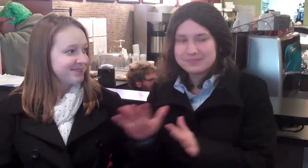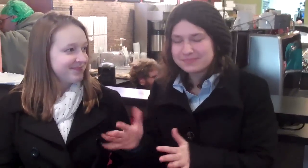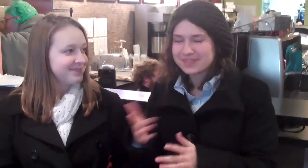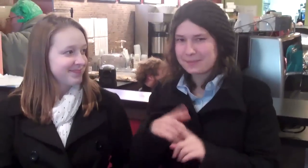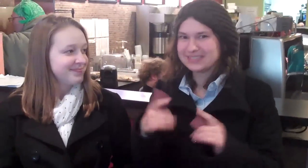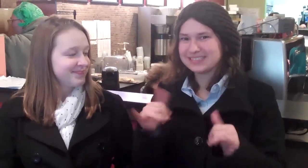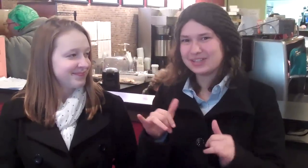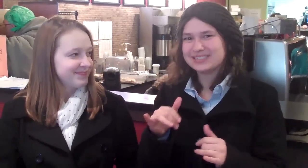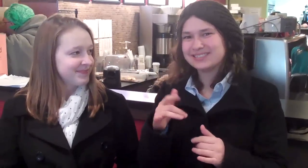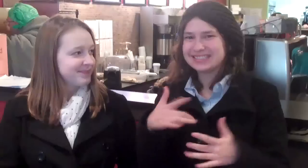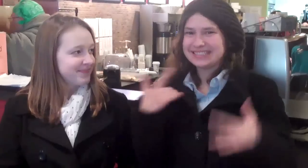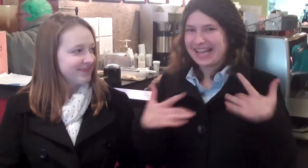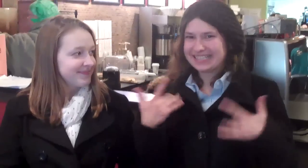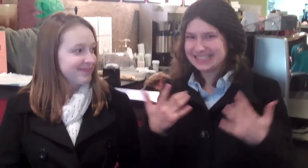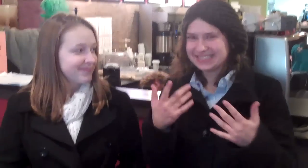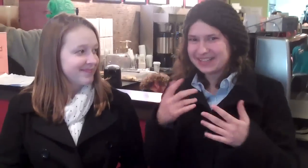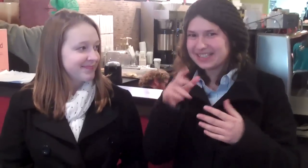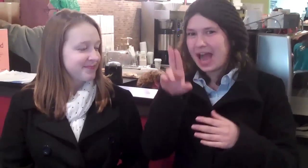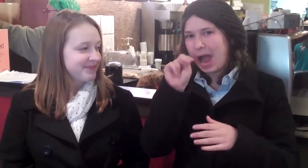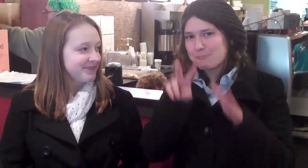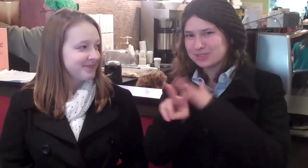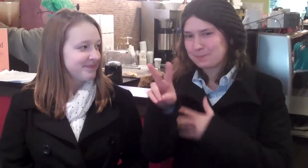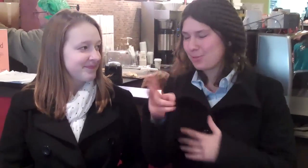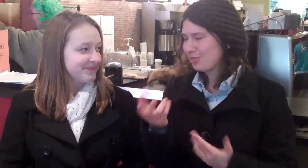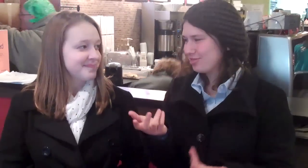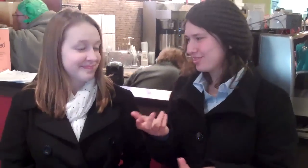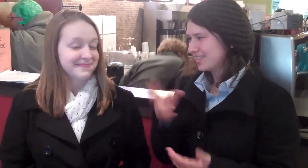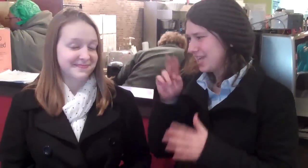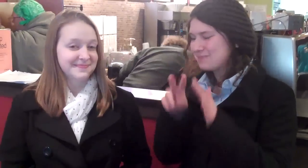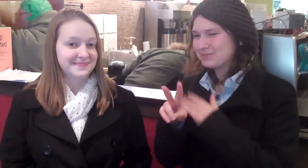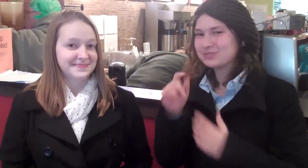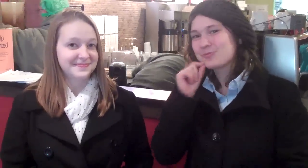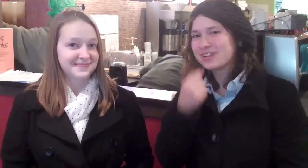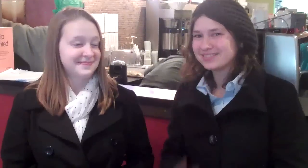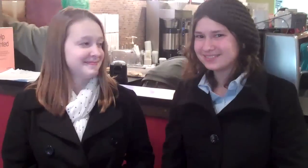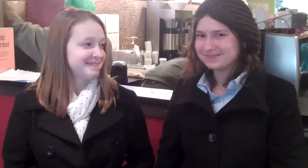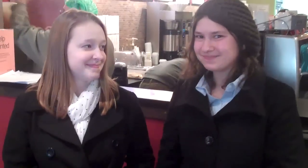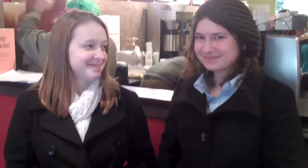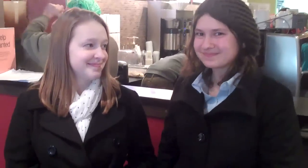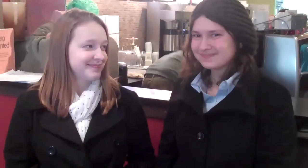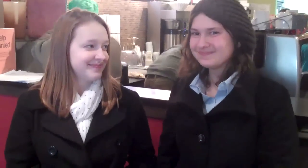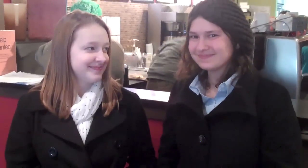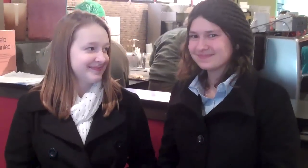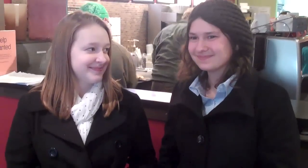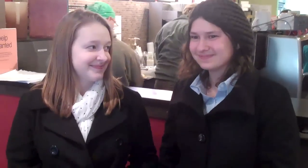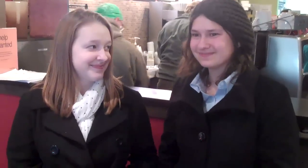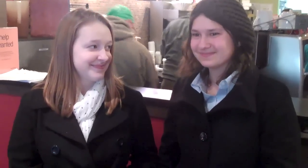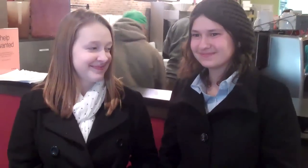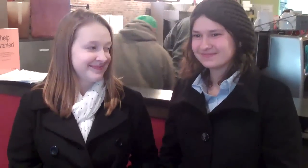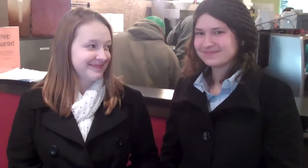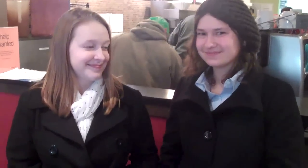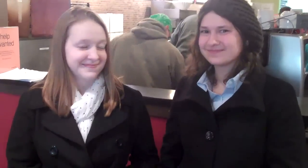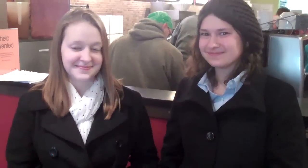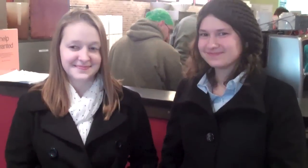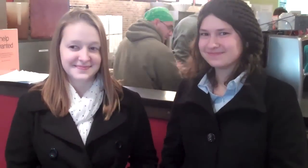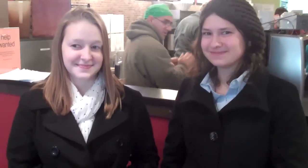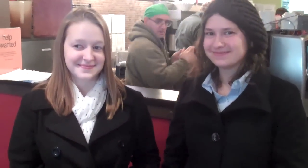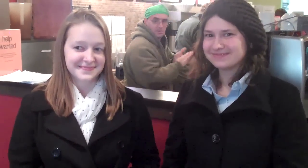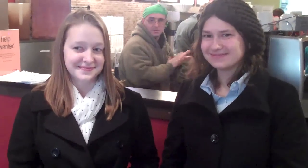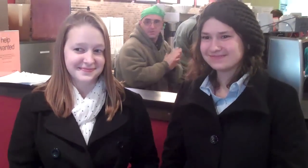I got to meet so many people and see the reactions of the unsuspecting. It was a little unexpected but I really liked it.